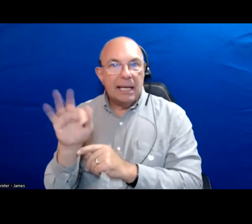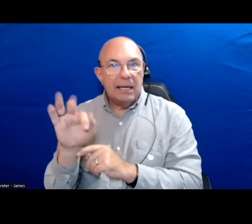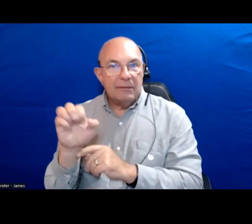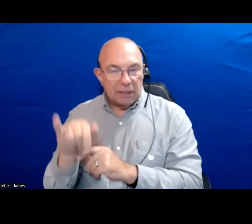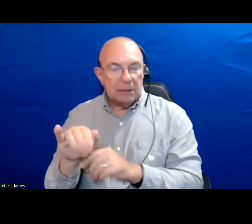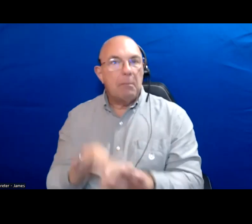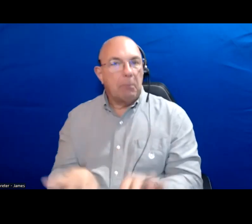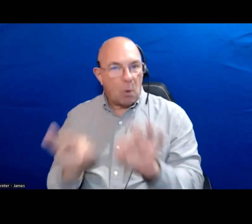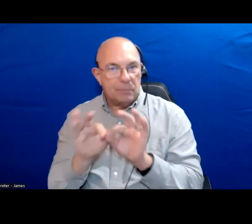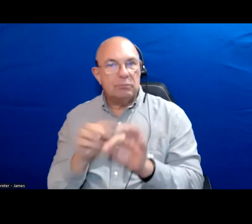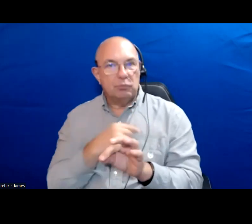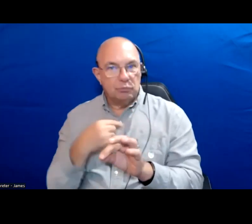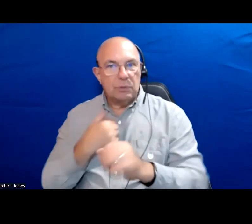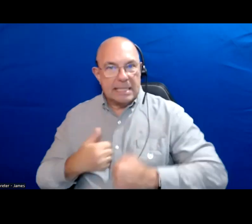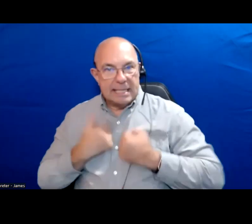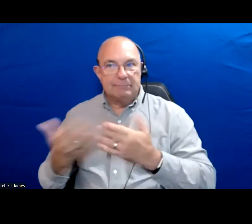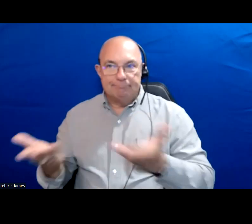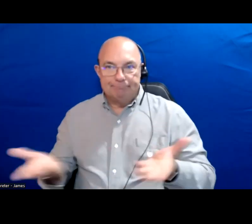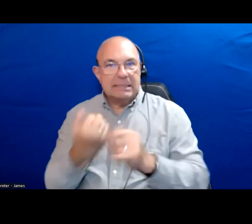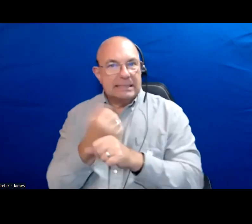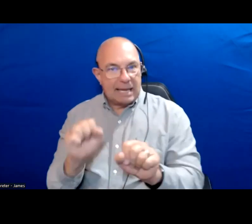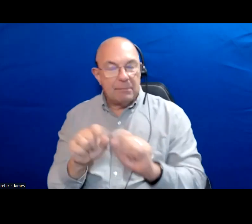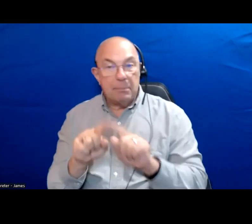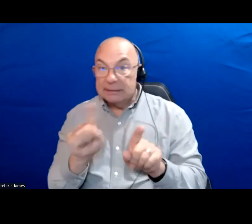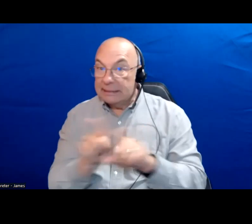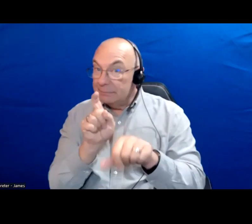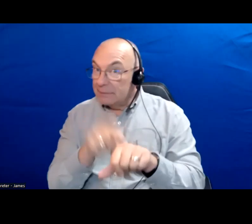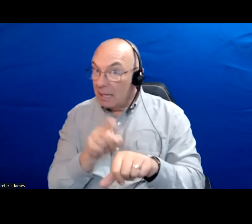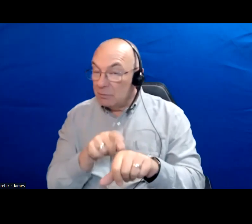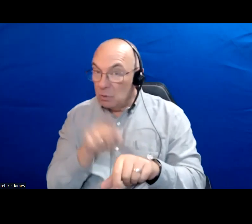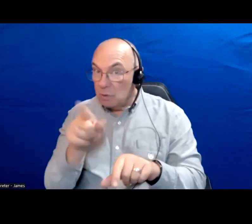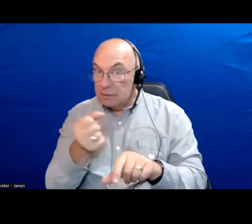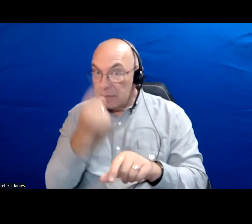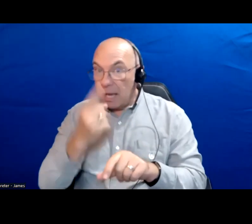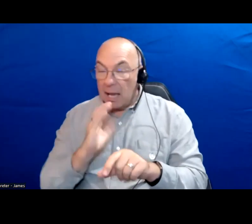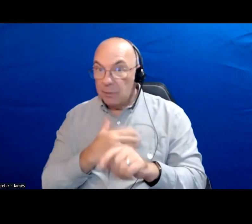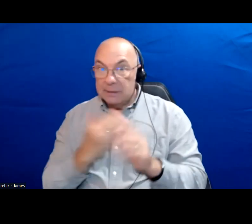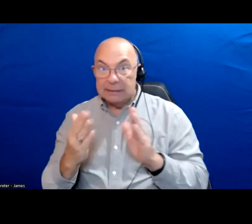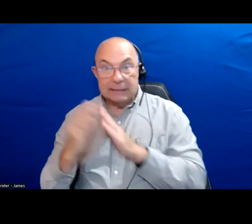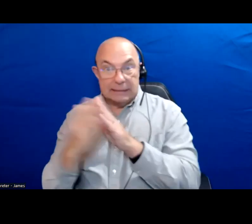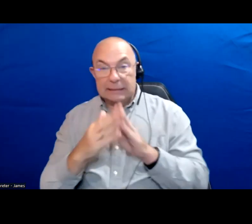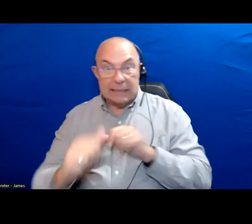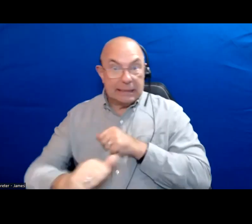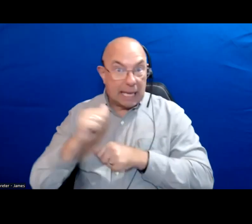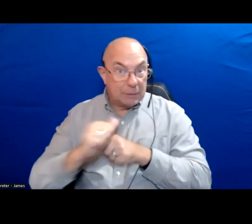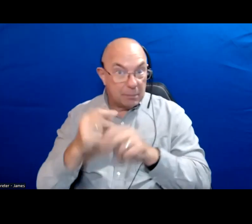important that we all live in a safe place. But on the other hand if you understand our city as a dangerous place filled with dangerous